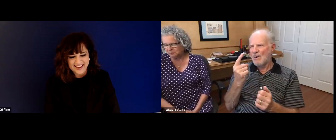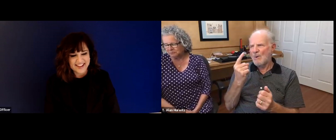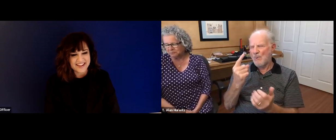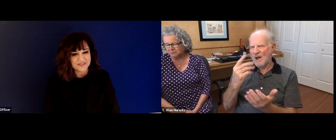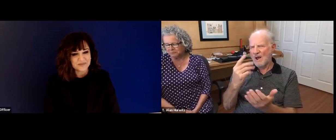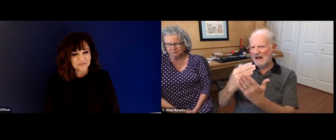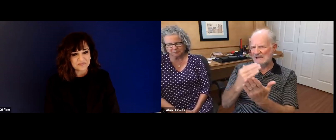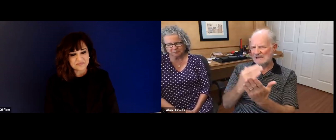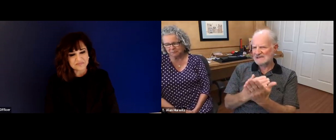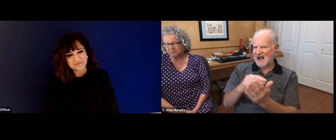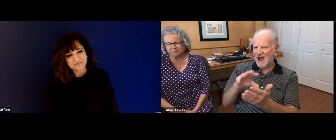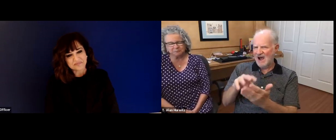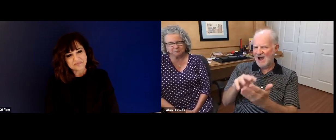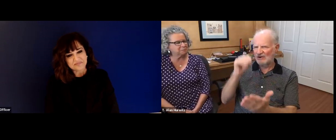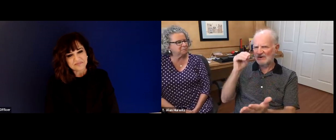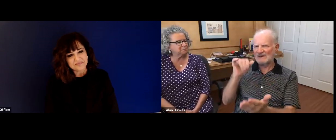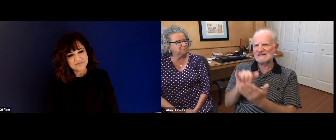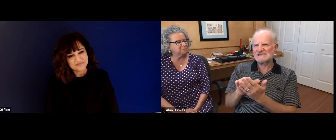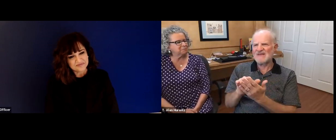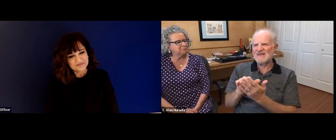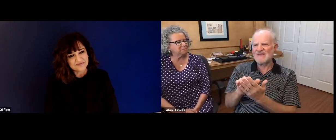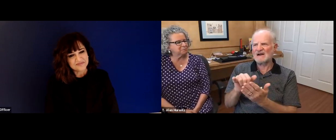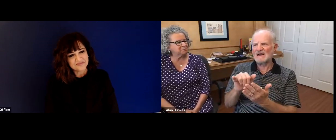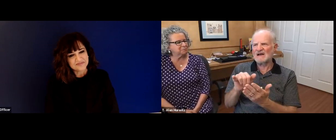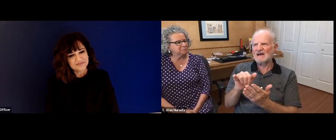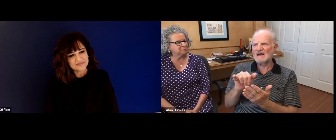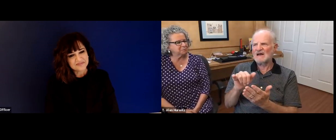that experience of applying for all of those jobs?